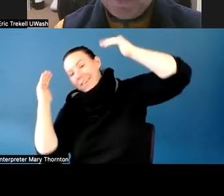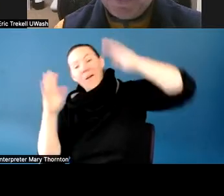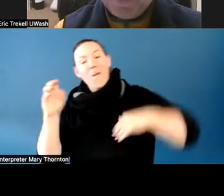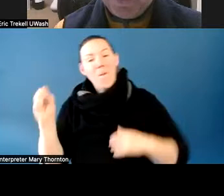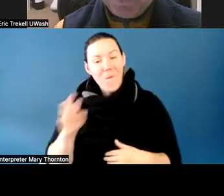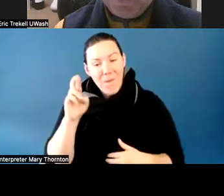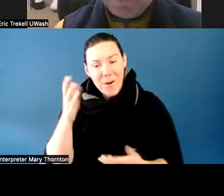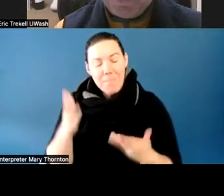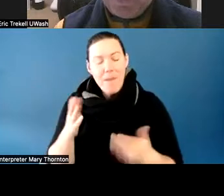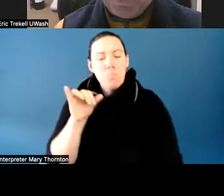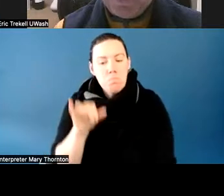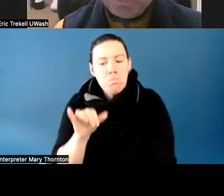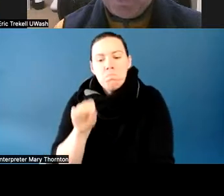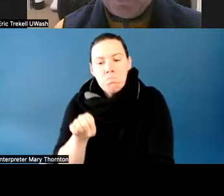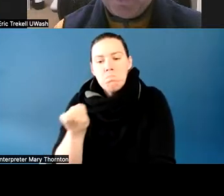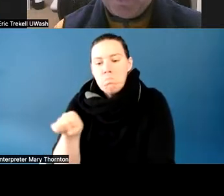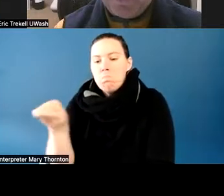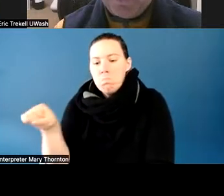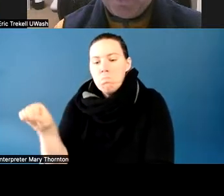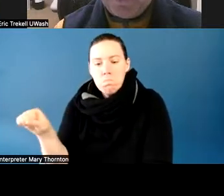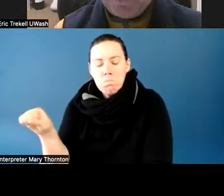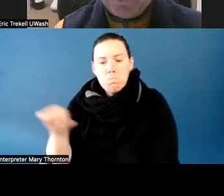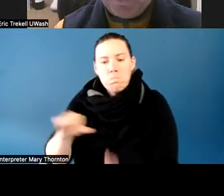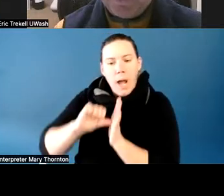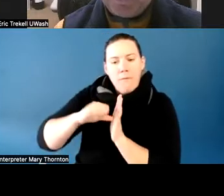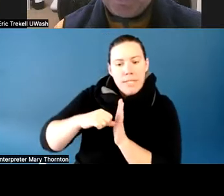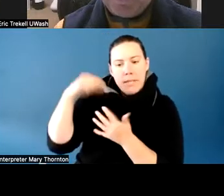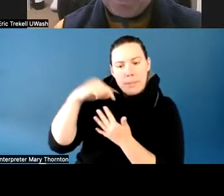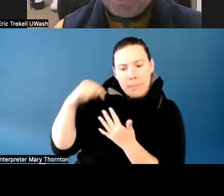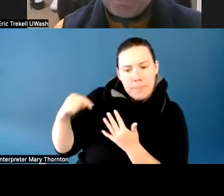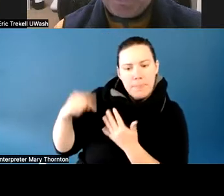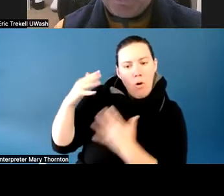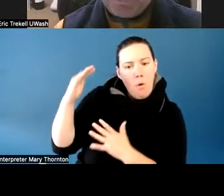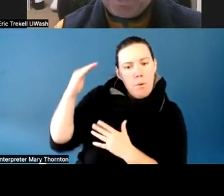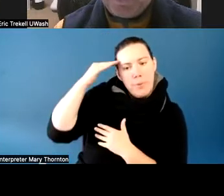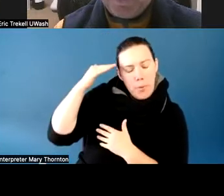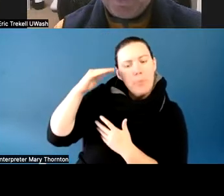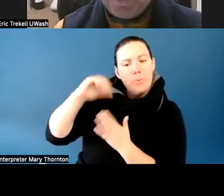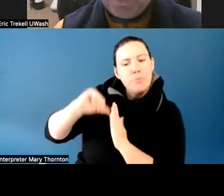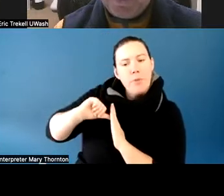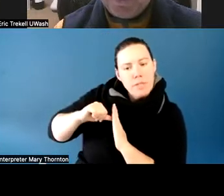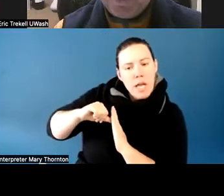of re-emphasizing some of the things that I already knew. So I just kind of wanted to do a review,